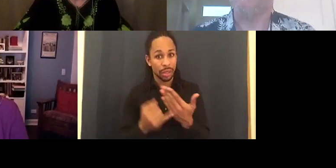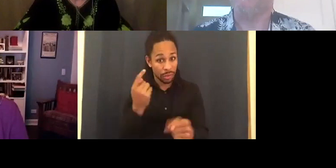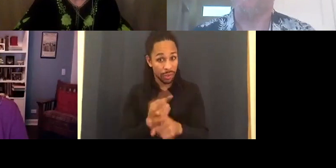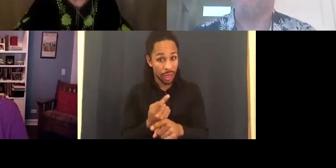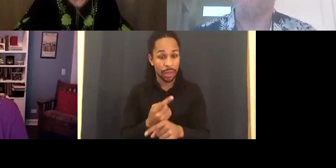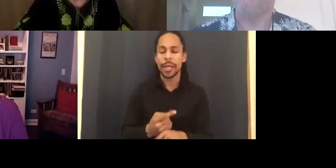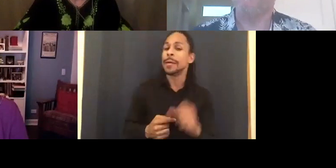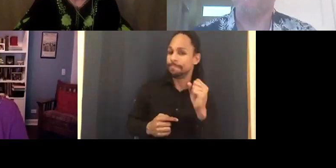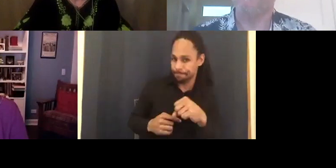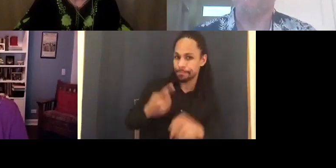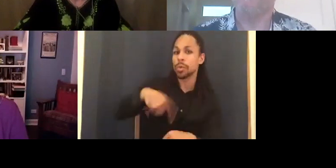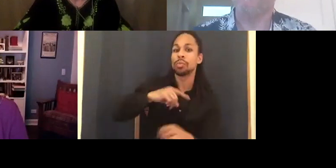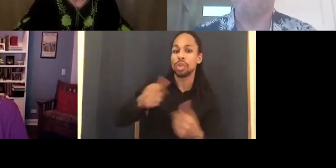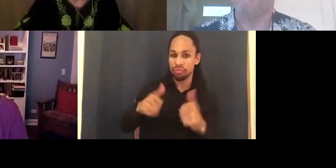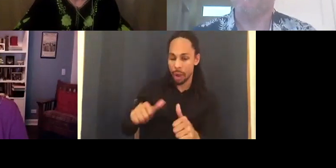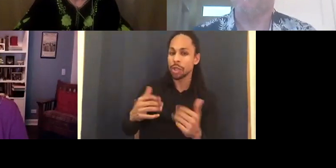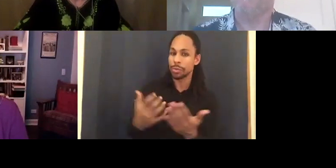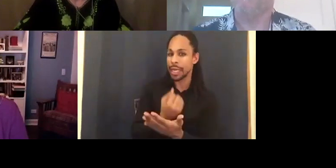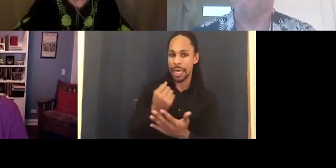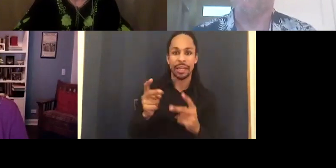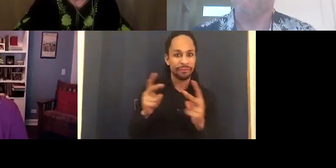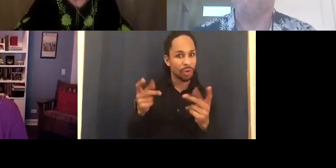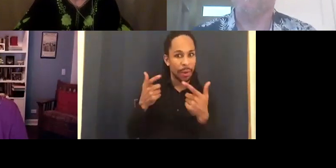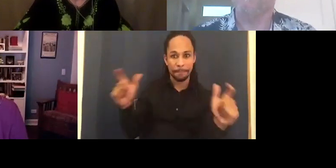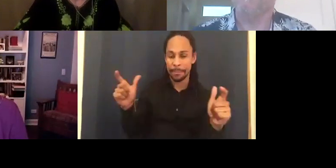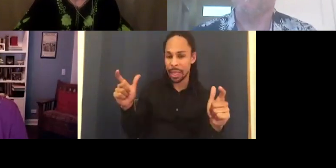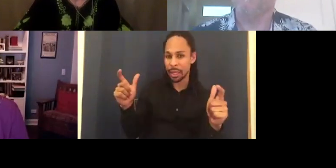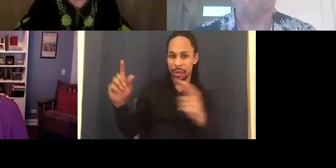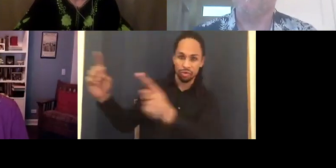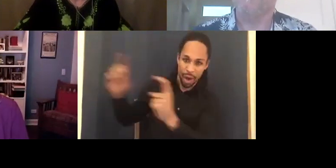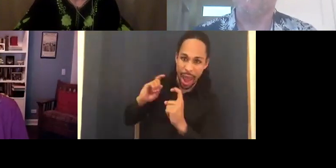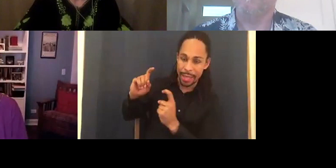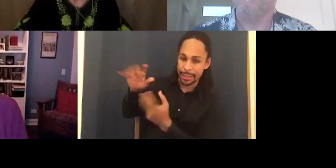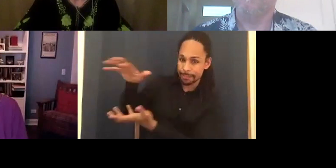We tried very hard over a long period of time. People didn't really get what we were doing.